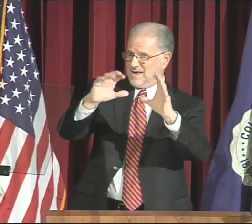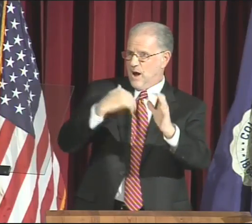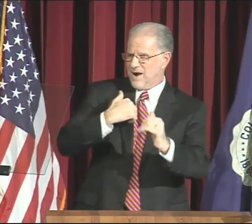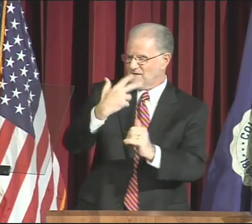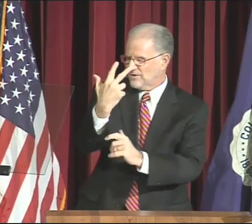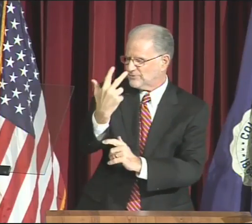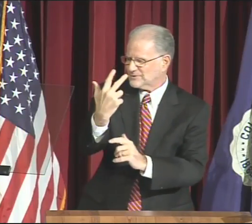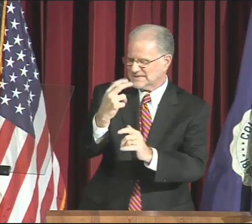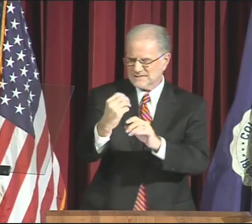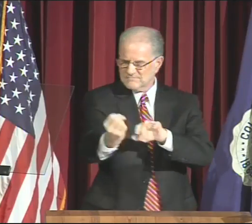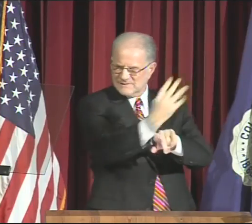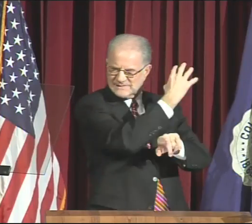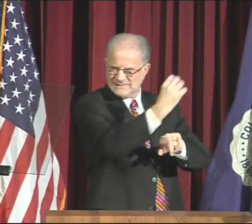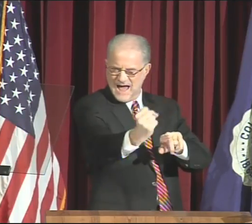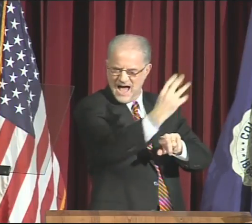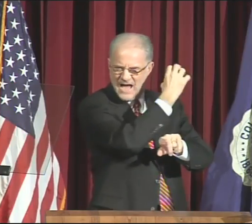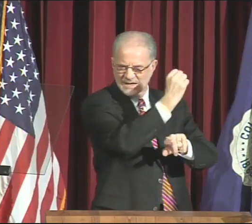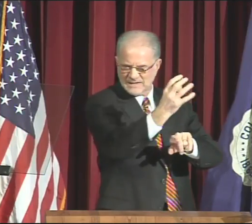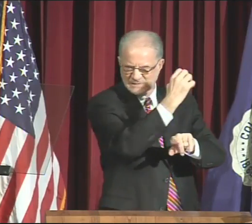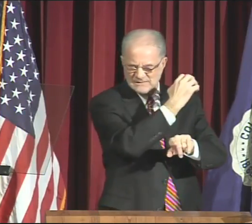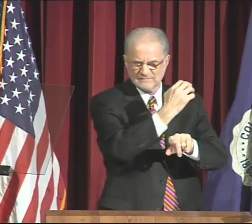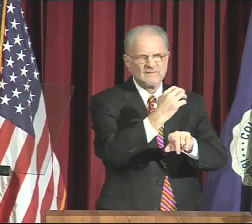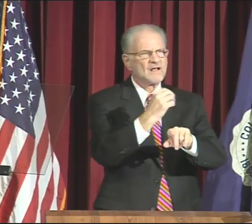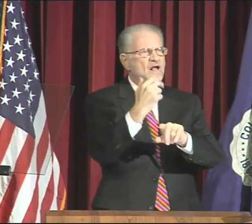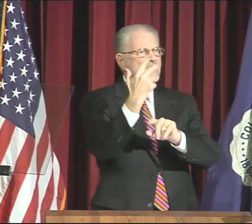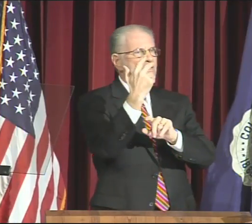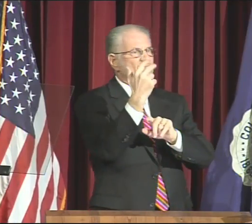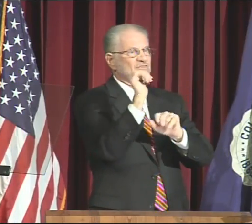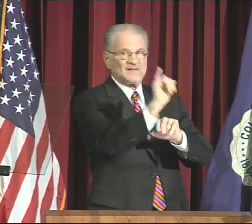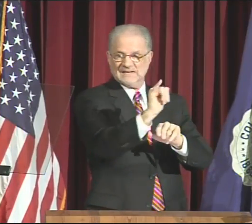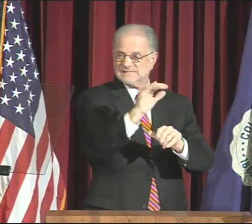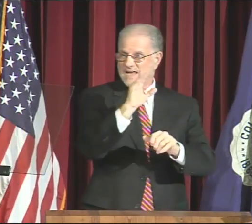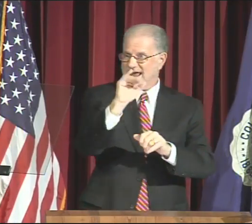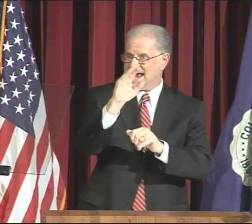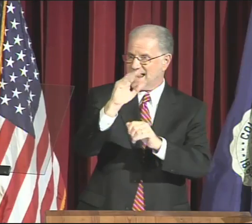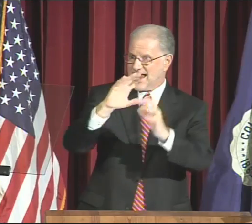There will be three slides.